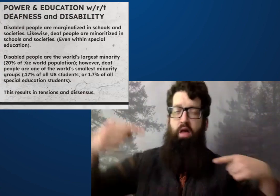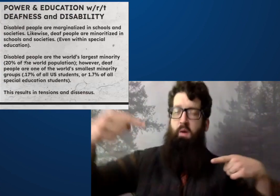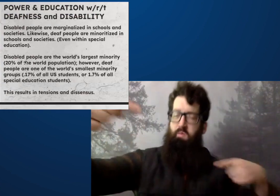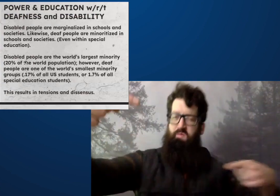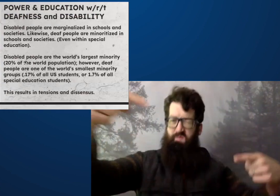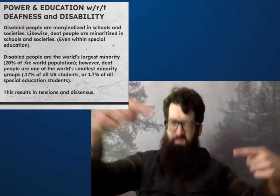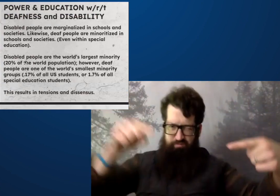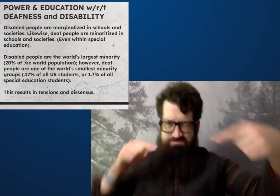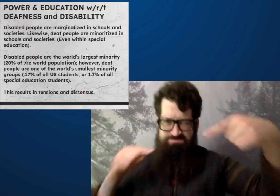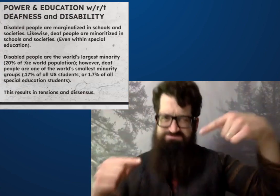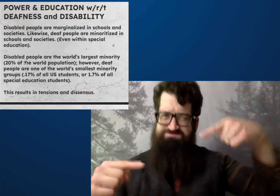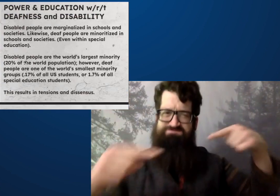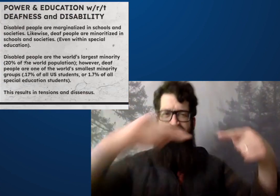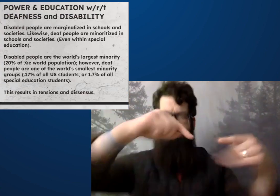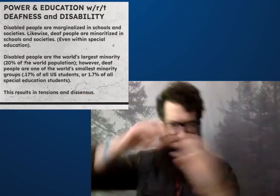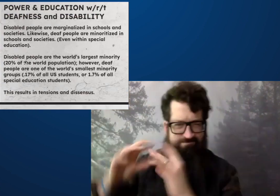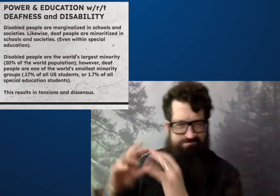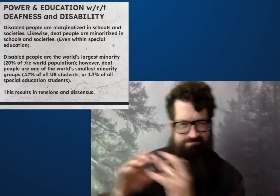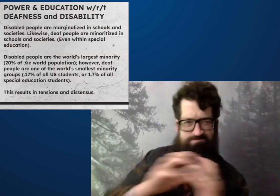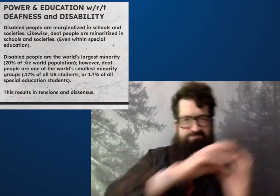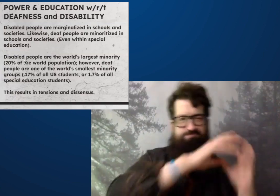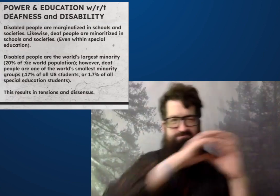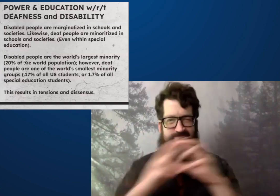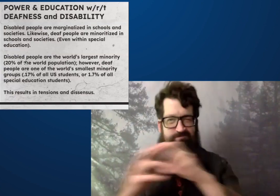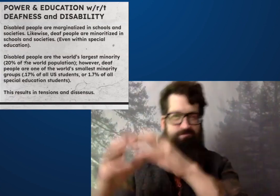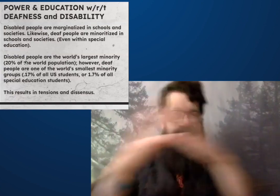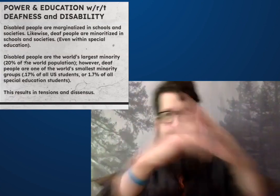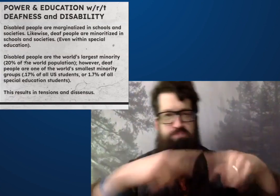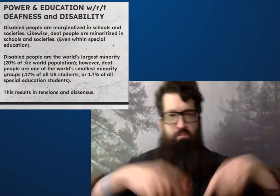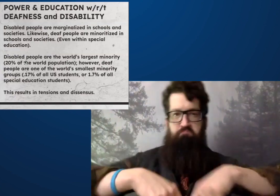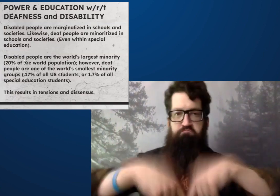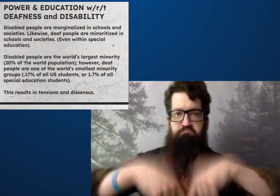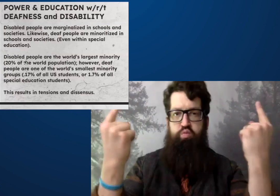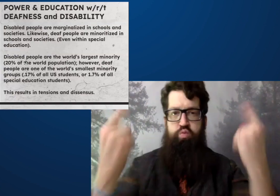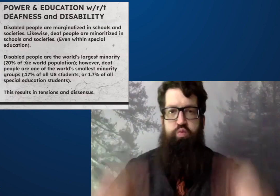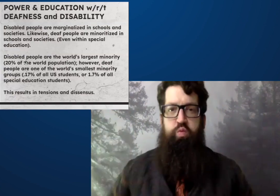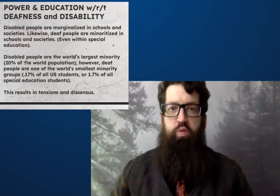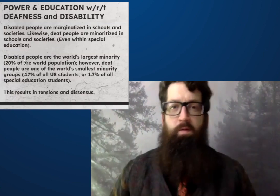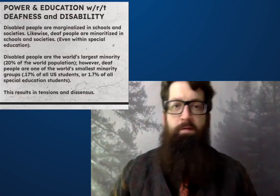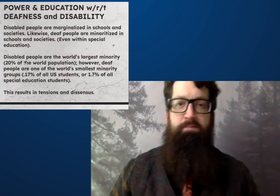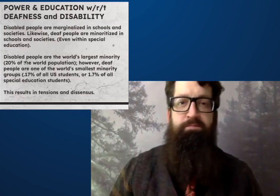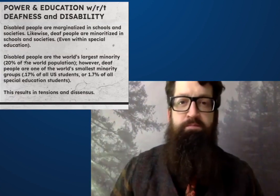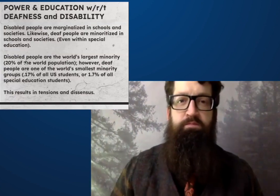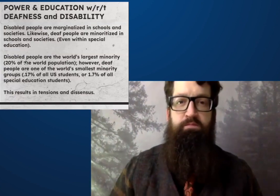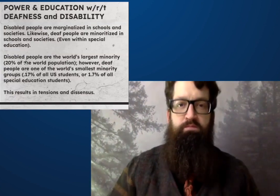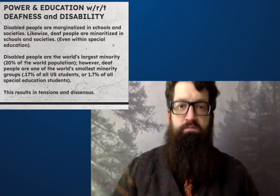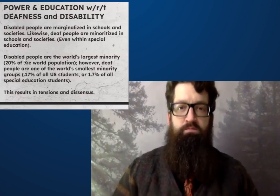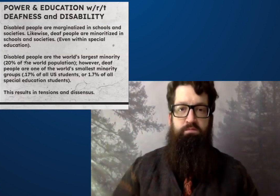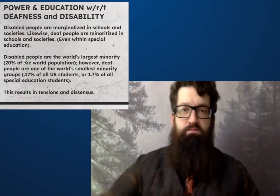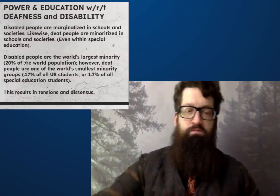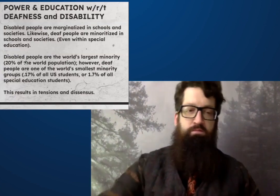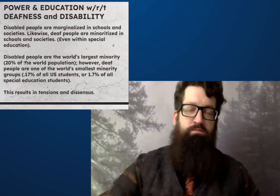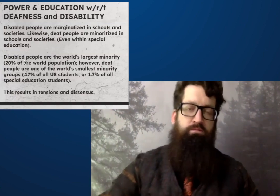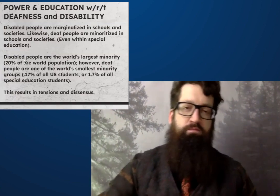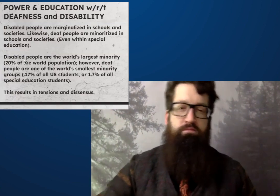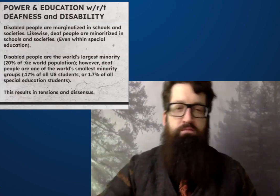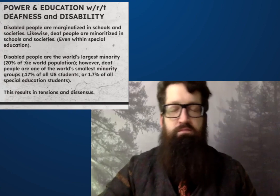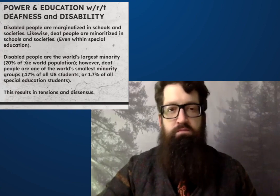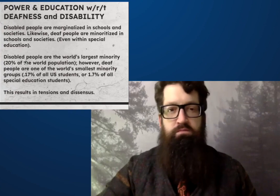The result of all of this really create a hard struggle, intentions and dissenses.